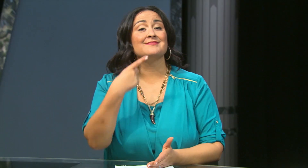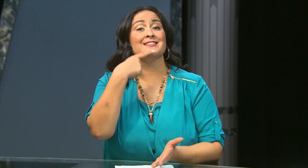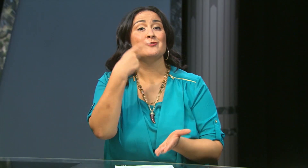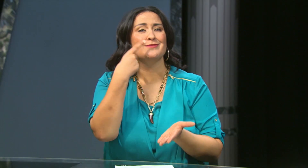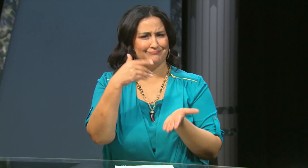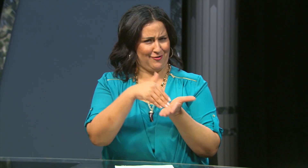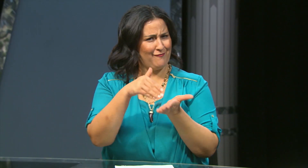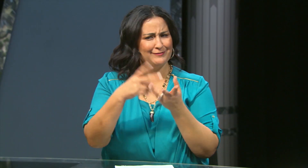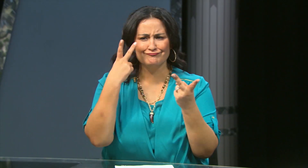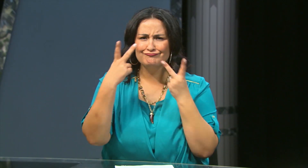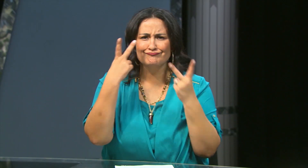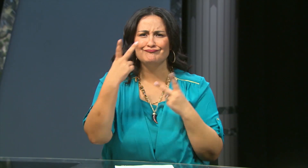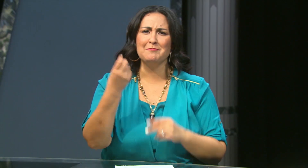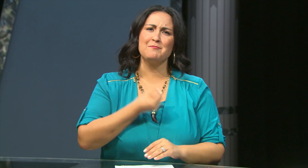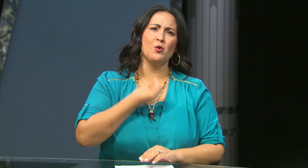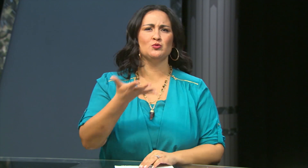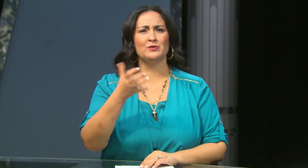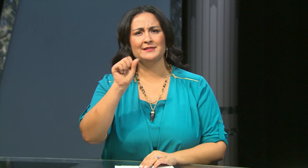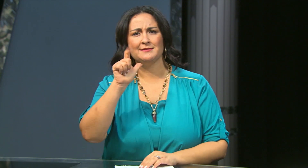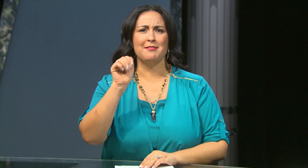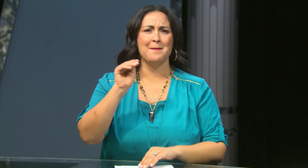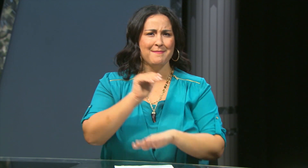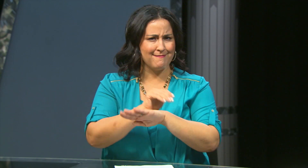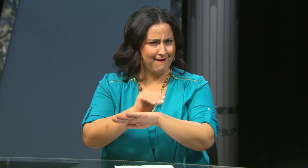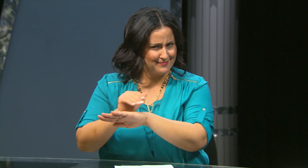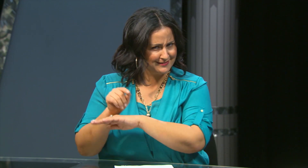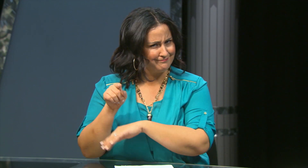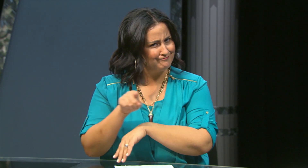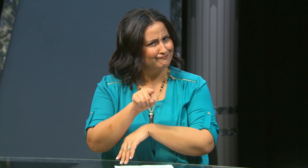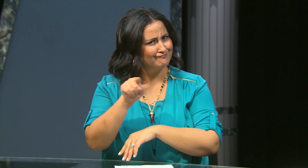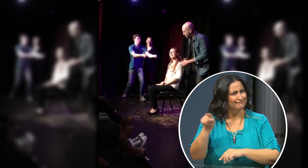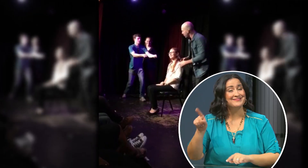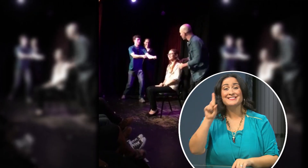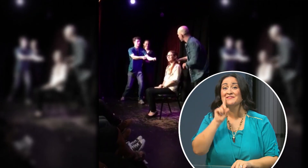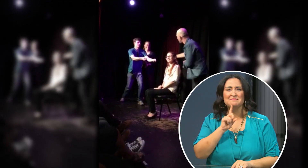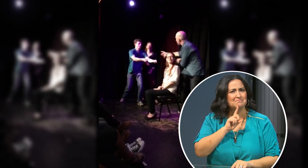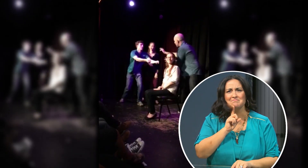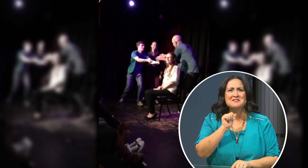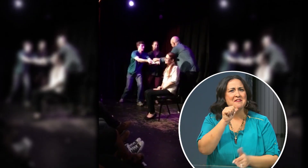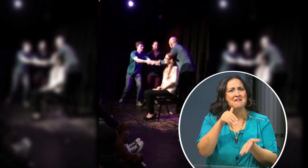While slam poetry nights are common in the hearing community they are not often seen